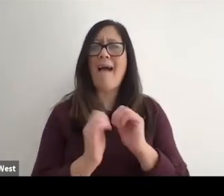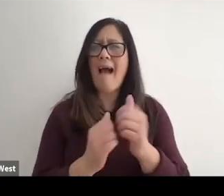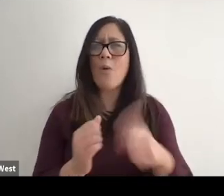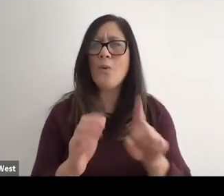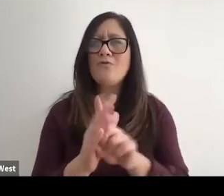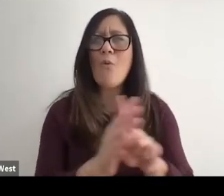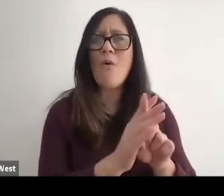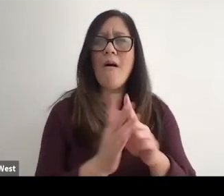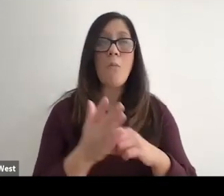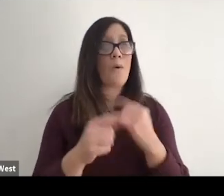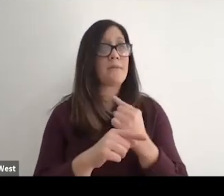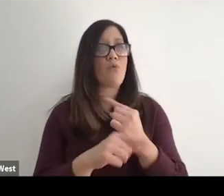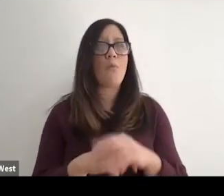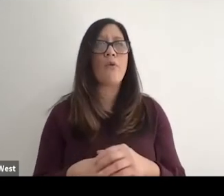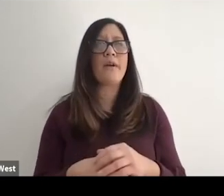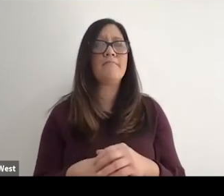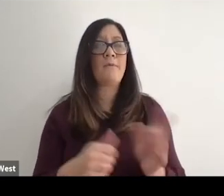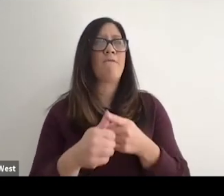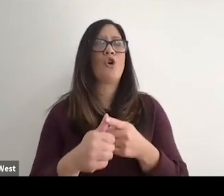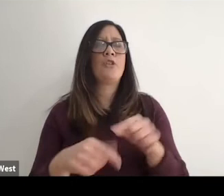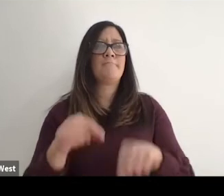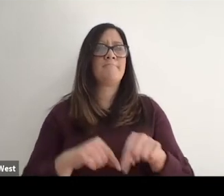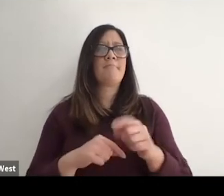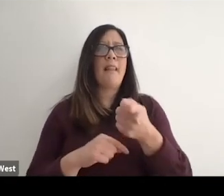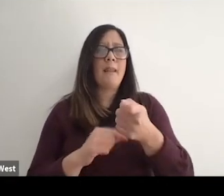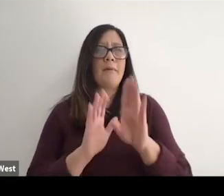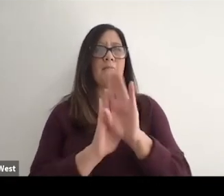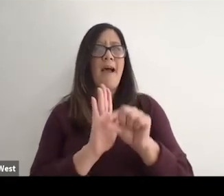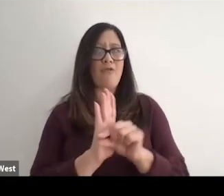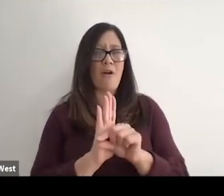appropriate thing so a little bit of background about myself so you know